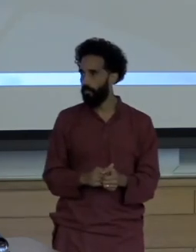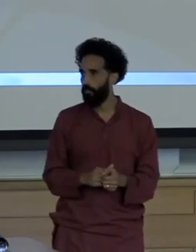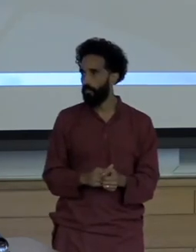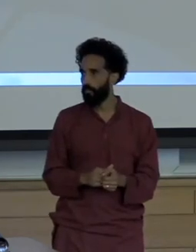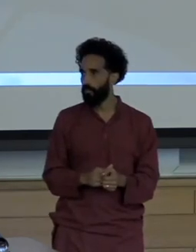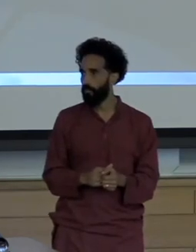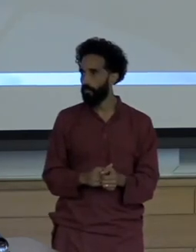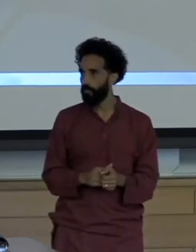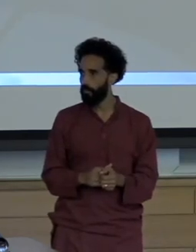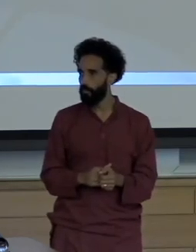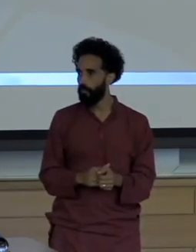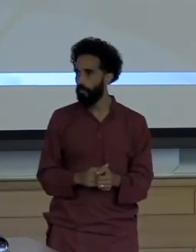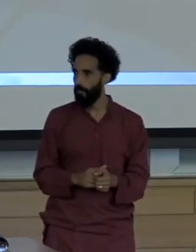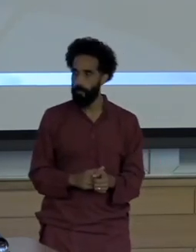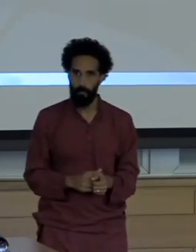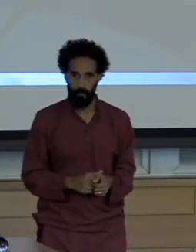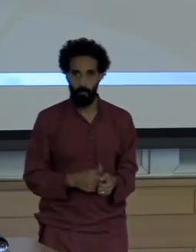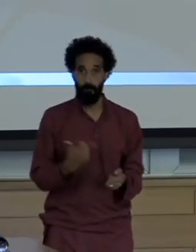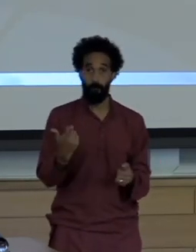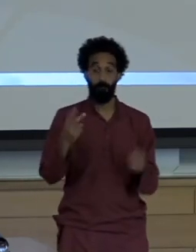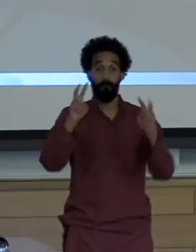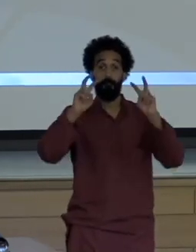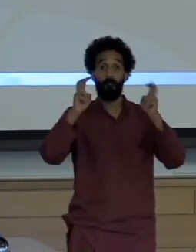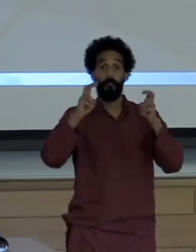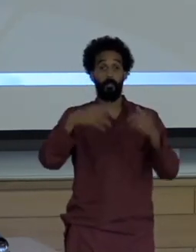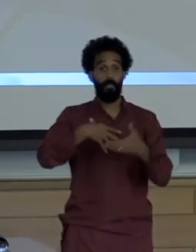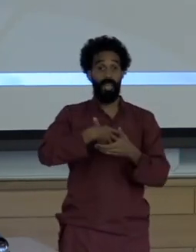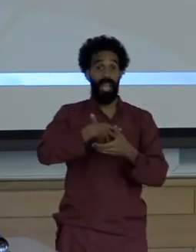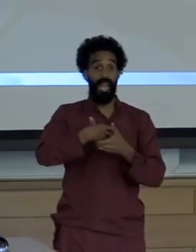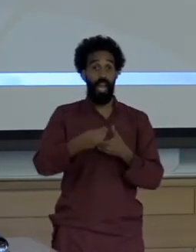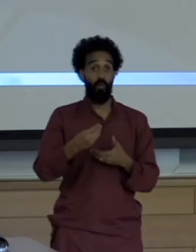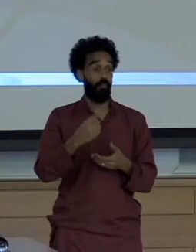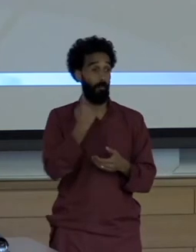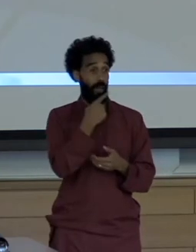Out of the mouths of babes through the megaphone of the news media